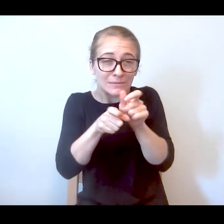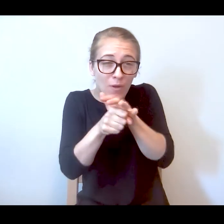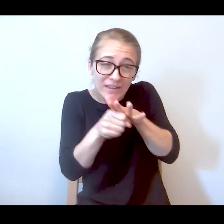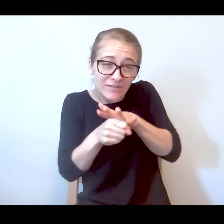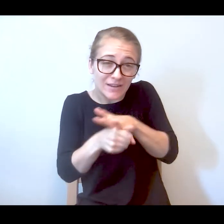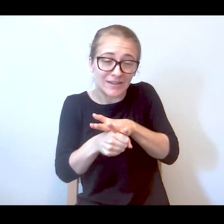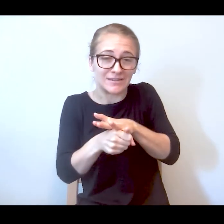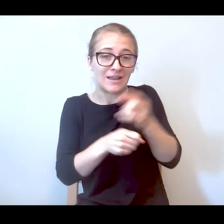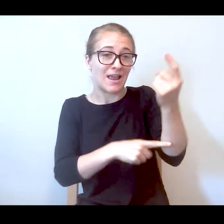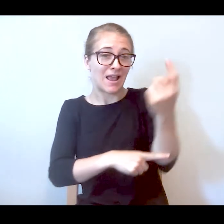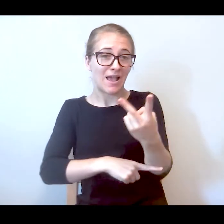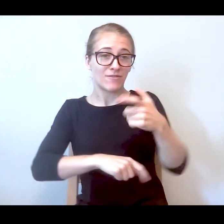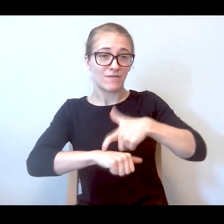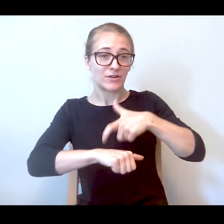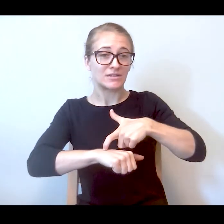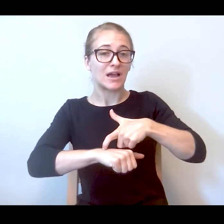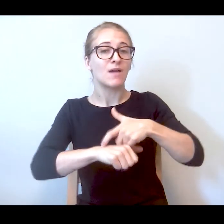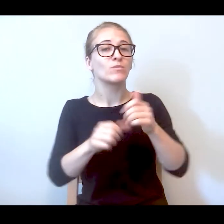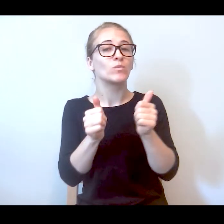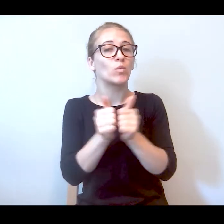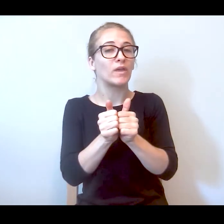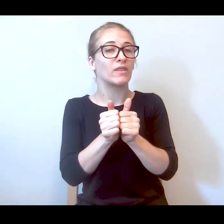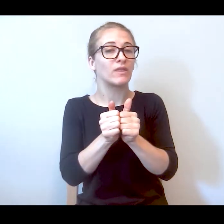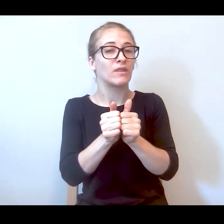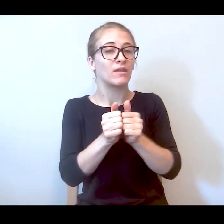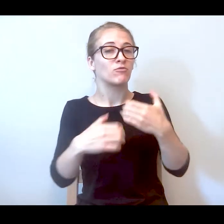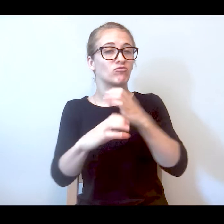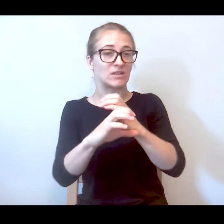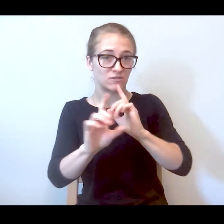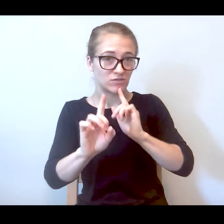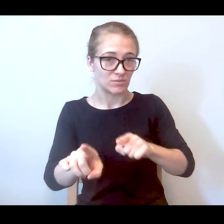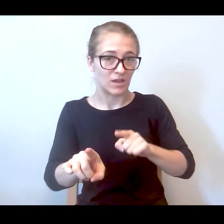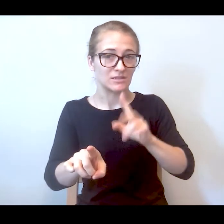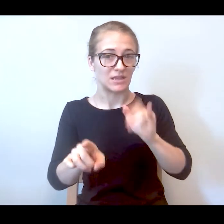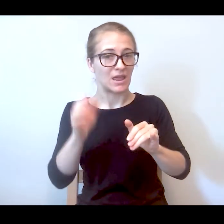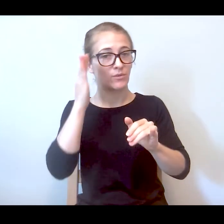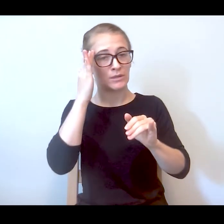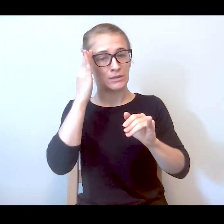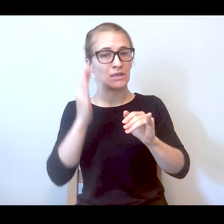actually spent with crisis response, so that was the point when somebody decided that they needed